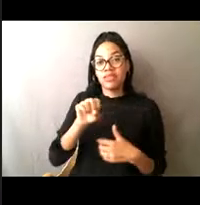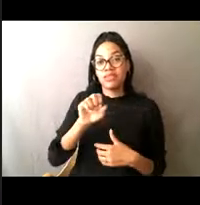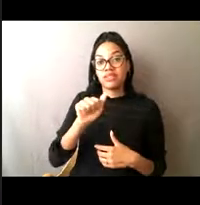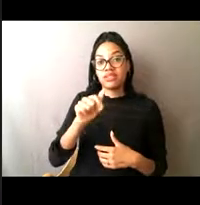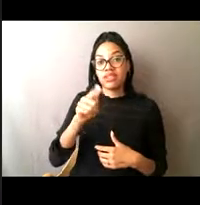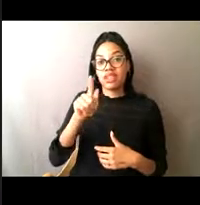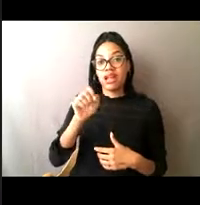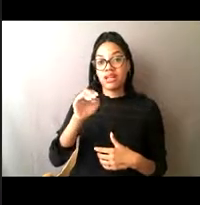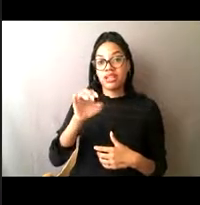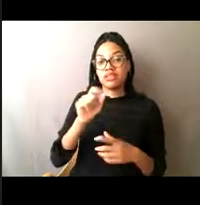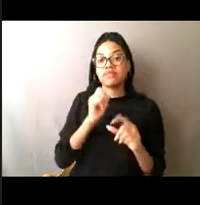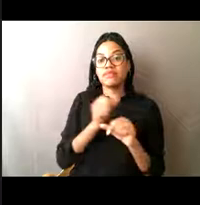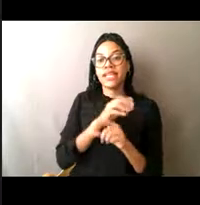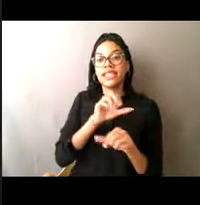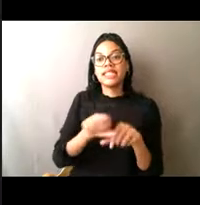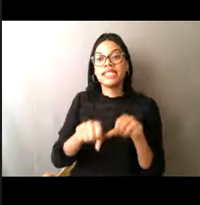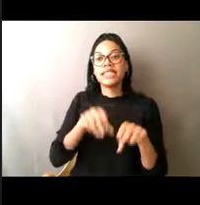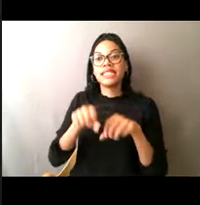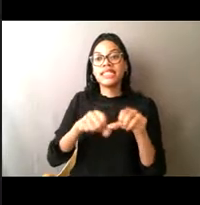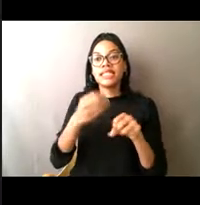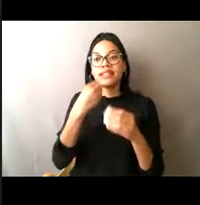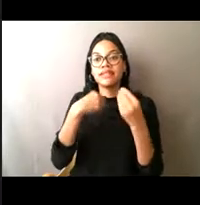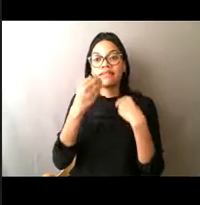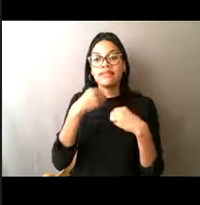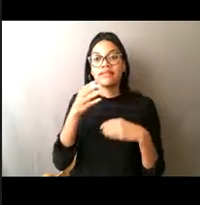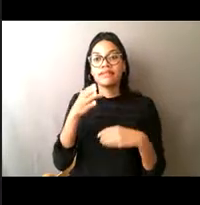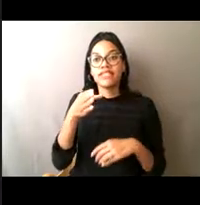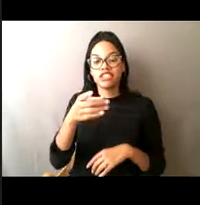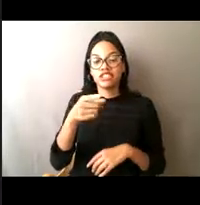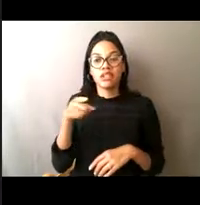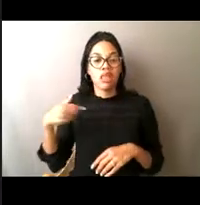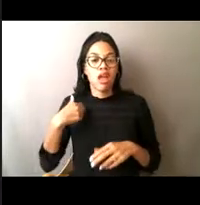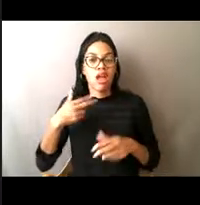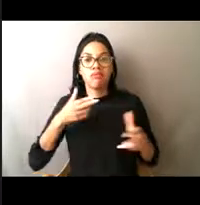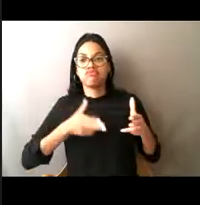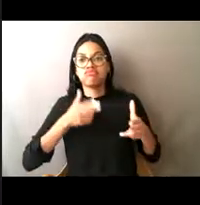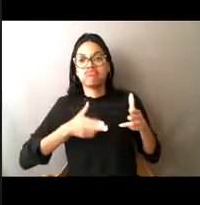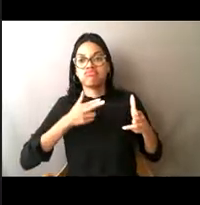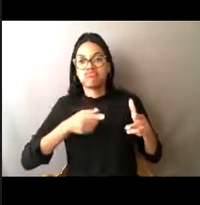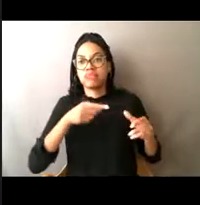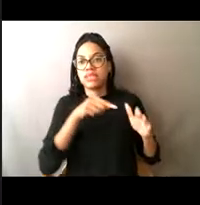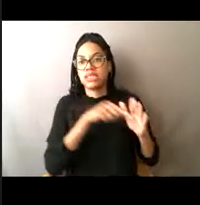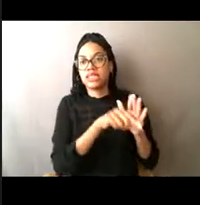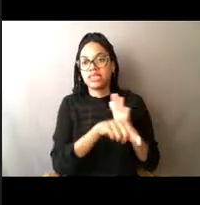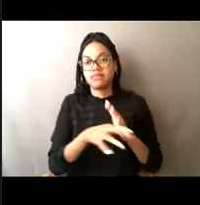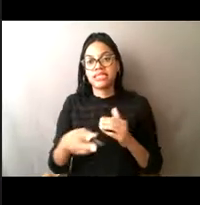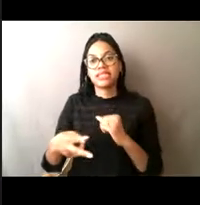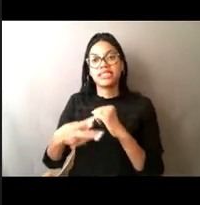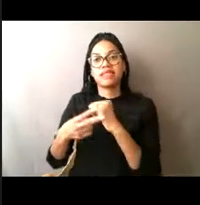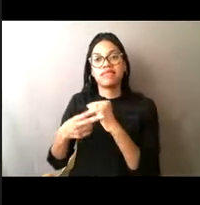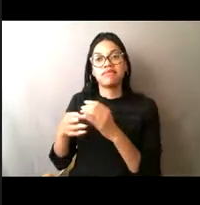So we conducted an investigation and from the investigation, we found out what happened,